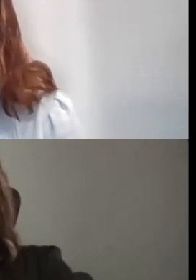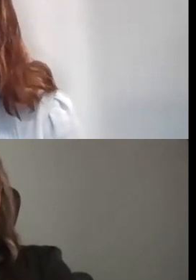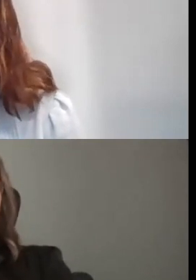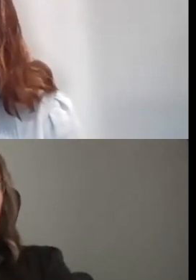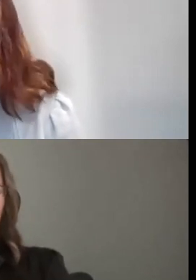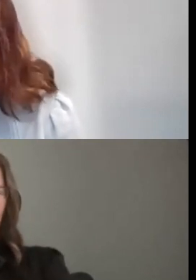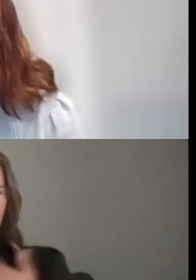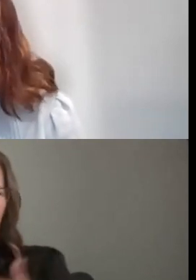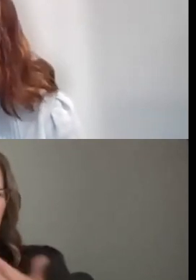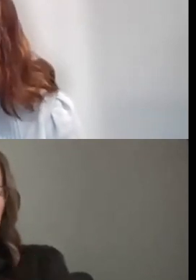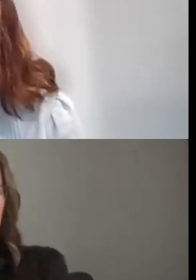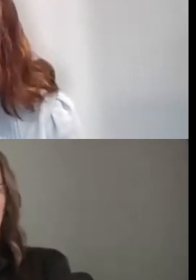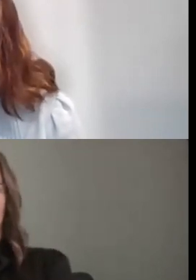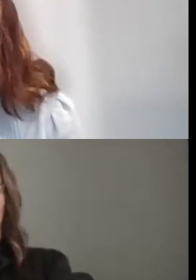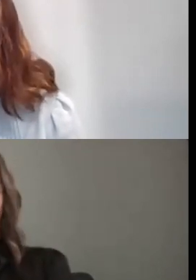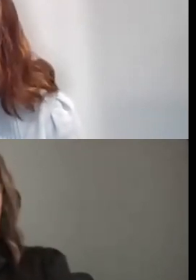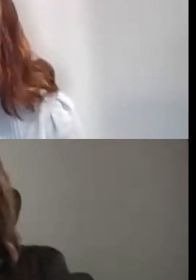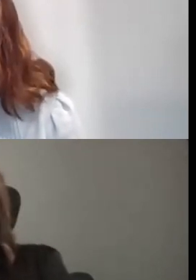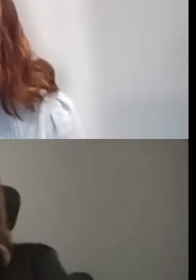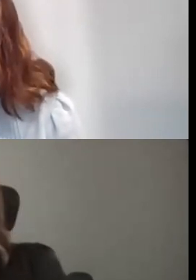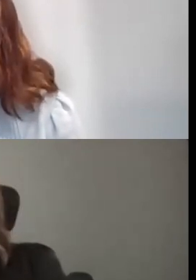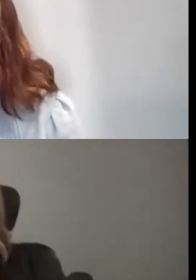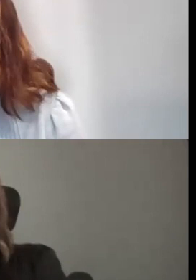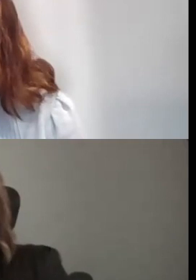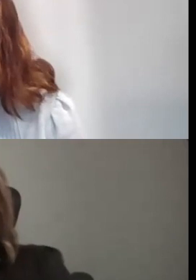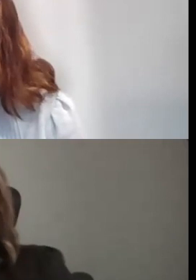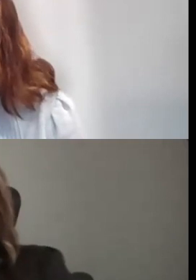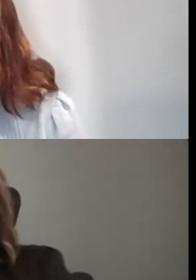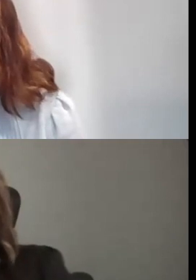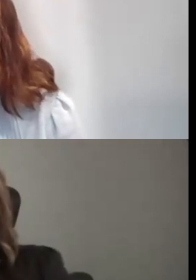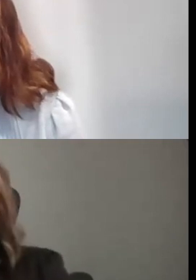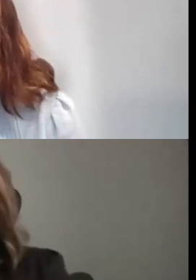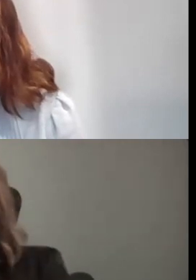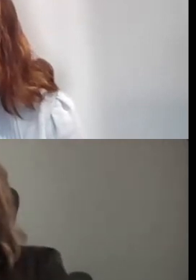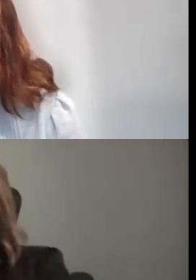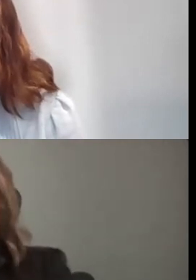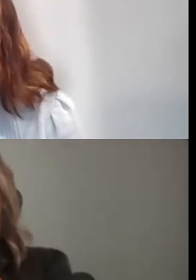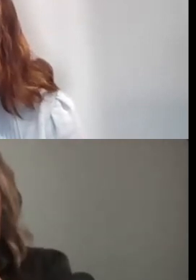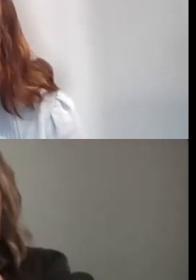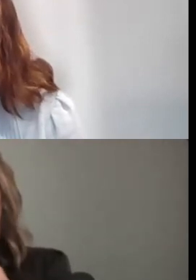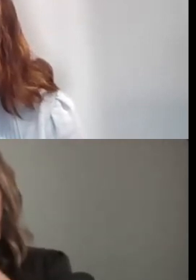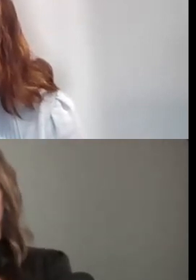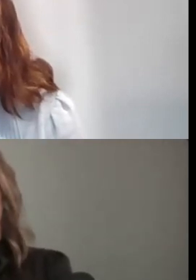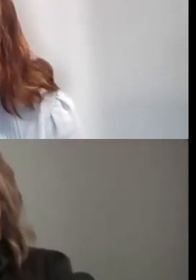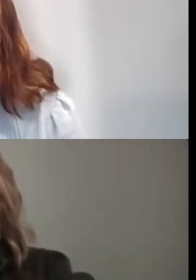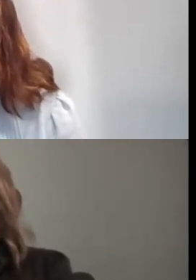AND FOR THOSE APPLICATIONS RECEIVED AT THE JULY 6 DEADLINE THE EARLIEST PROJECT START DATE WILL BE JUNE 1ST OF 2024.